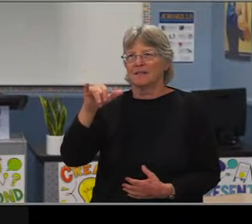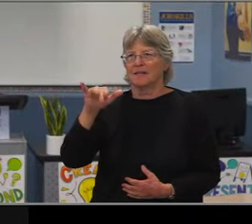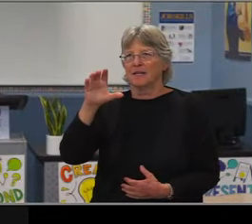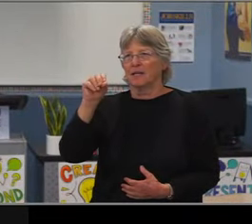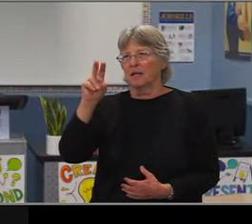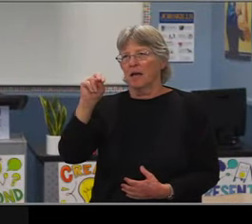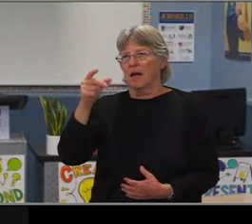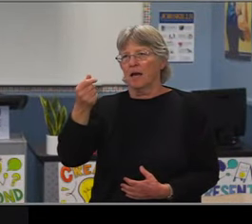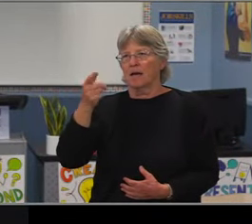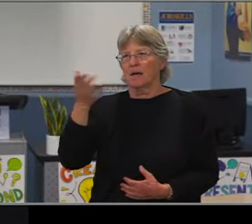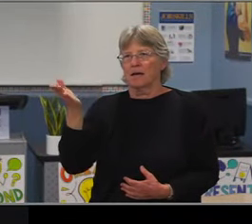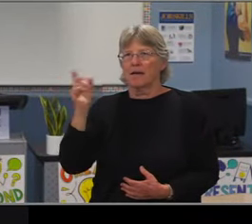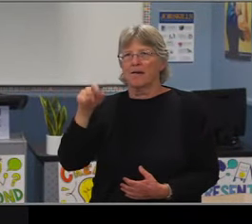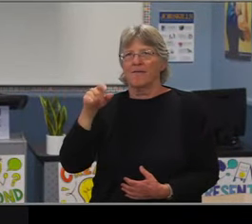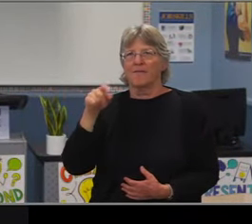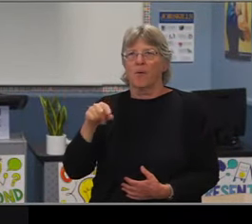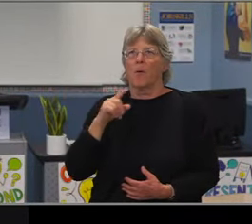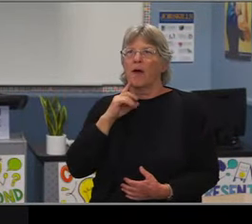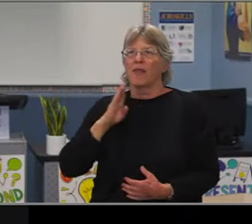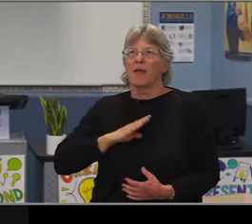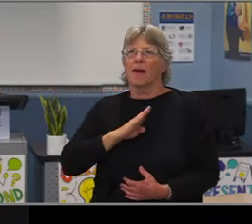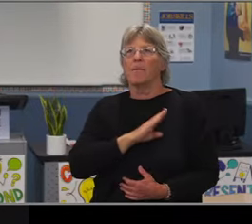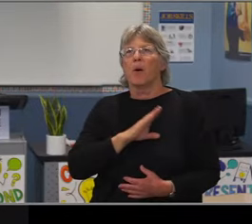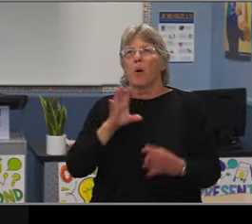16% increase in proficiency rates of grades six through eight.